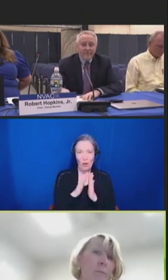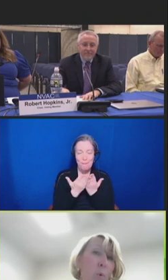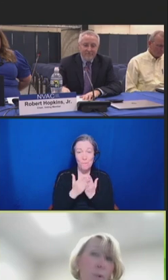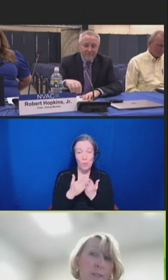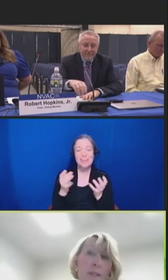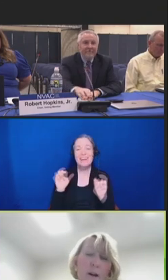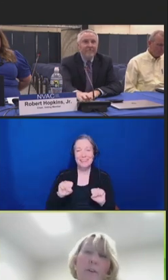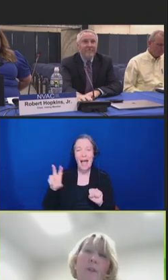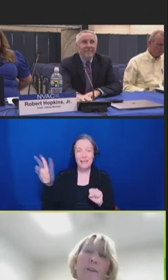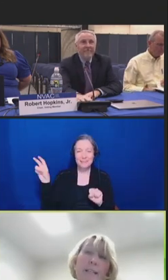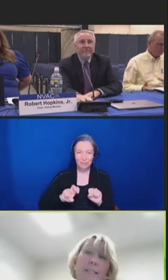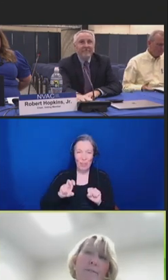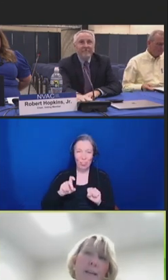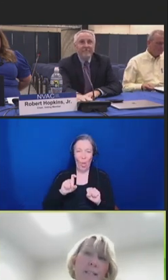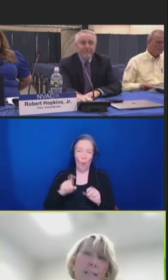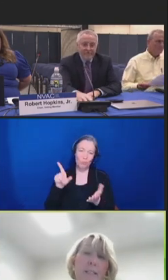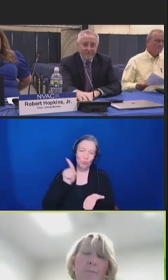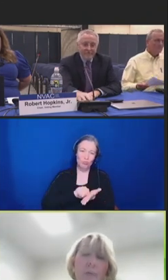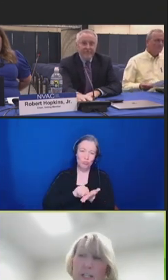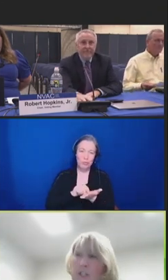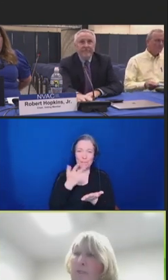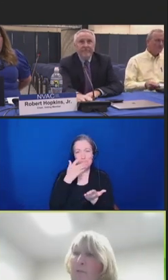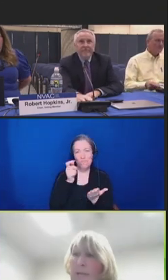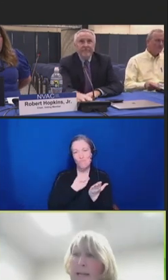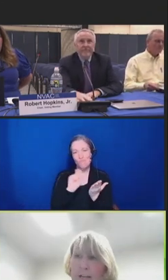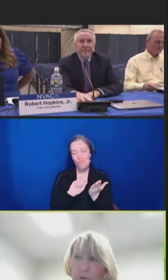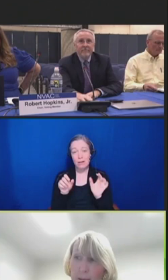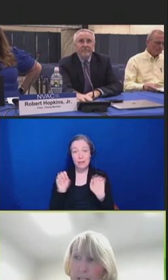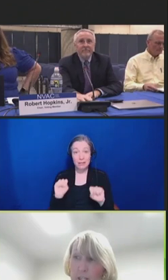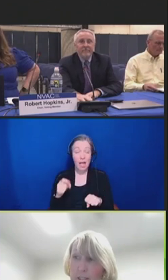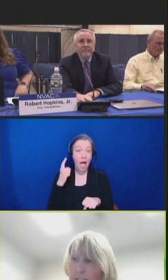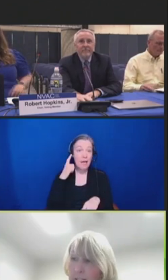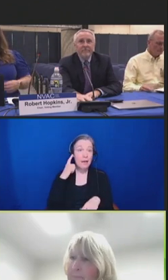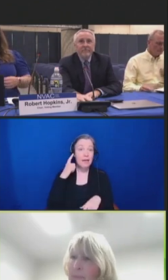importance of COVID-19 vaccines and prevention for pediatric patients.